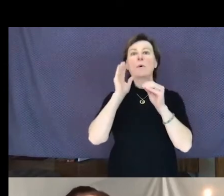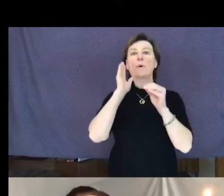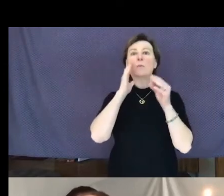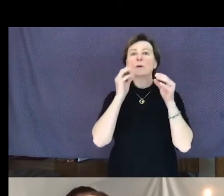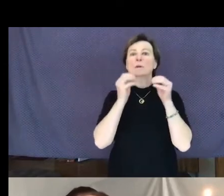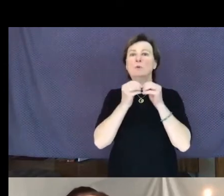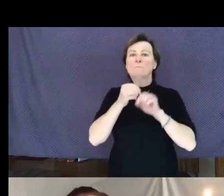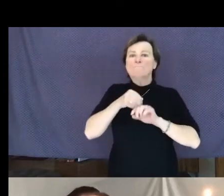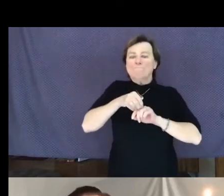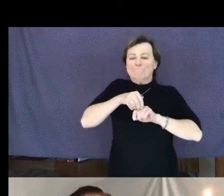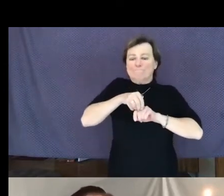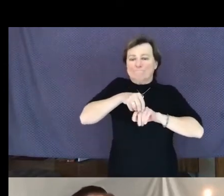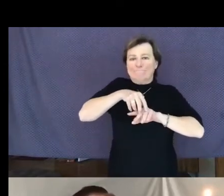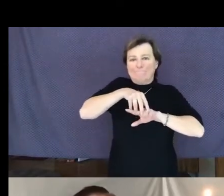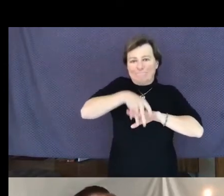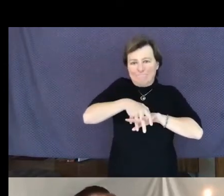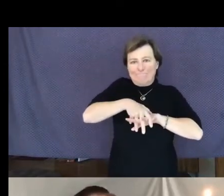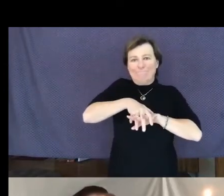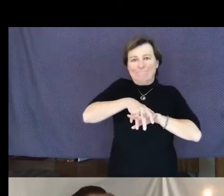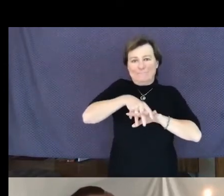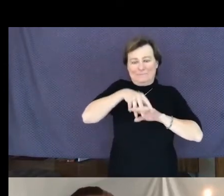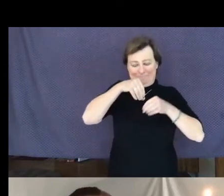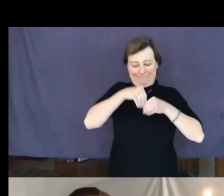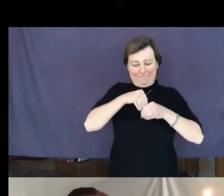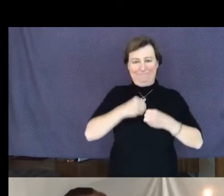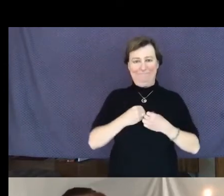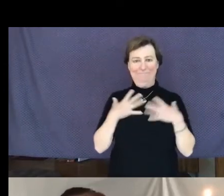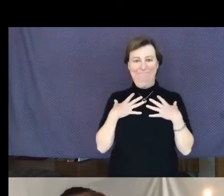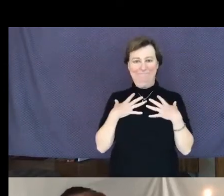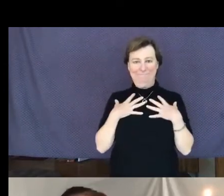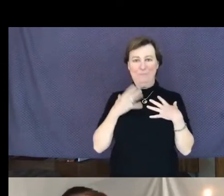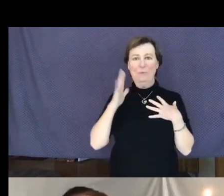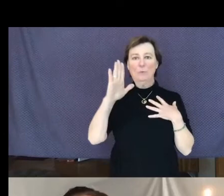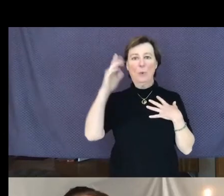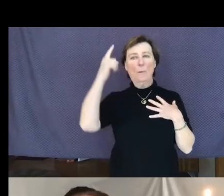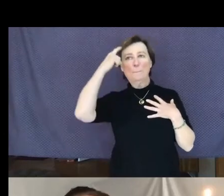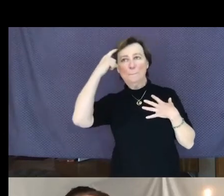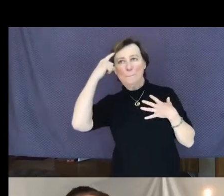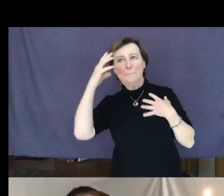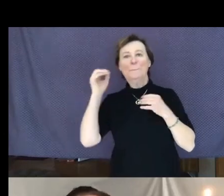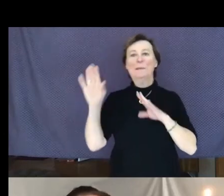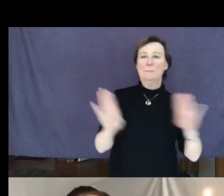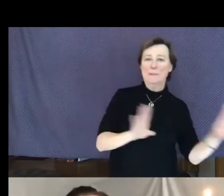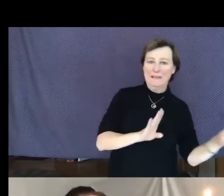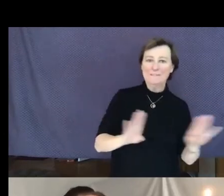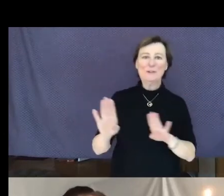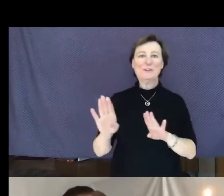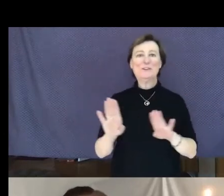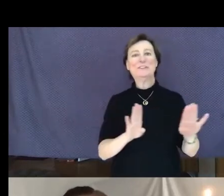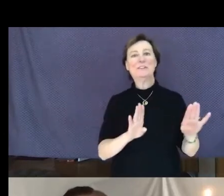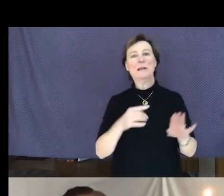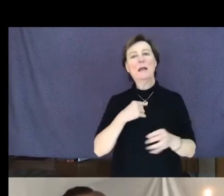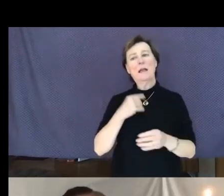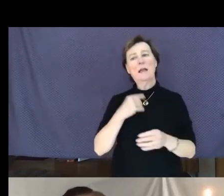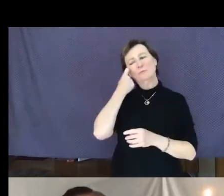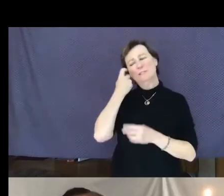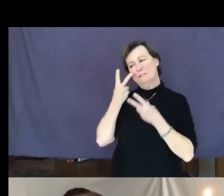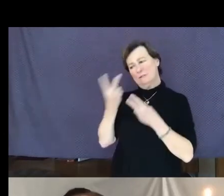into your psyche and behavior. I recently saw this poem by John